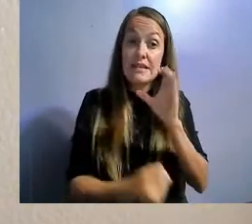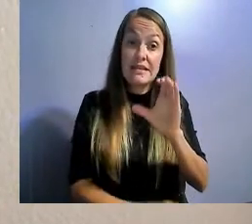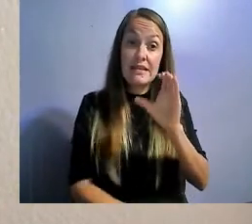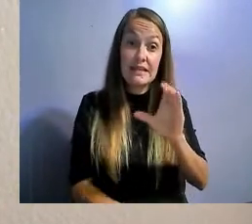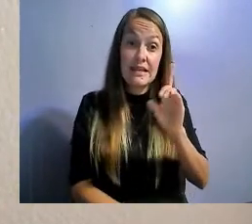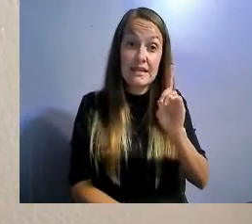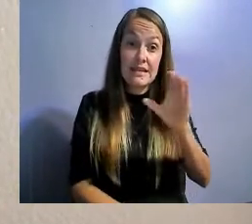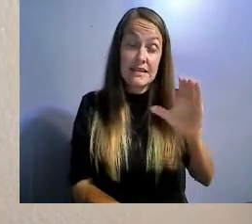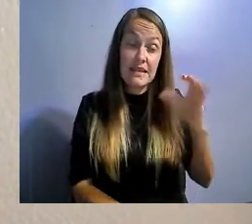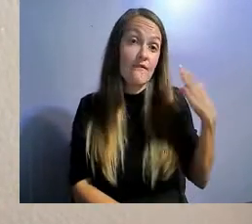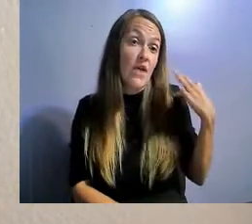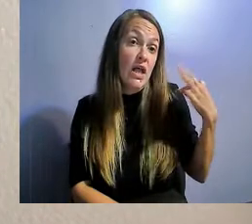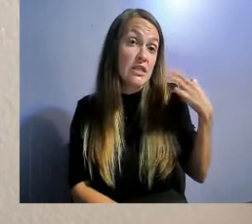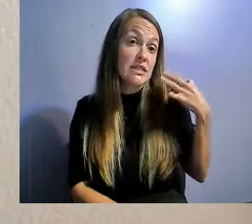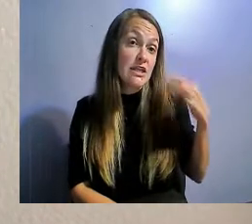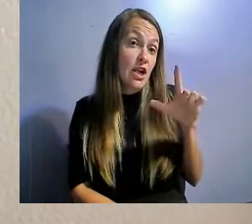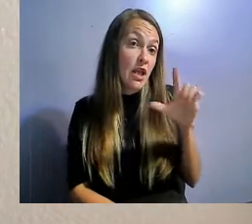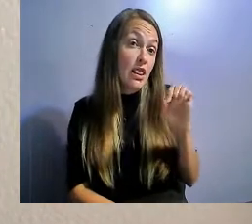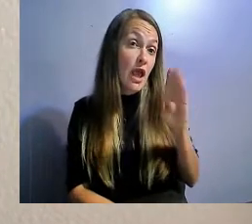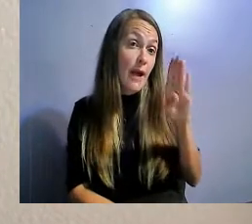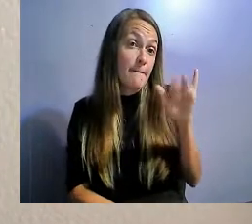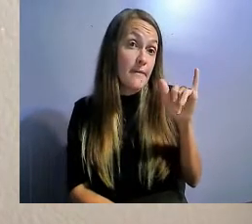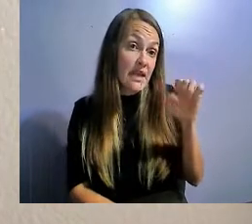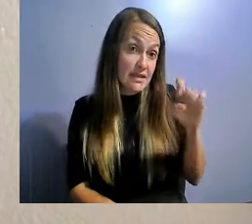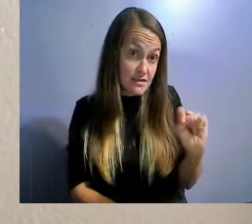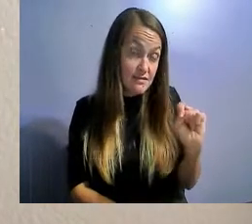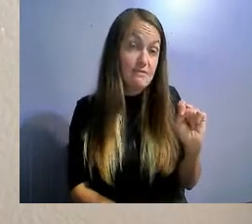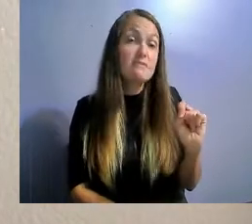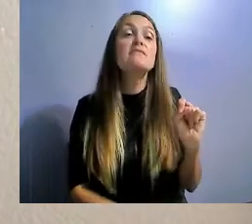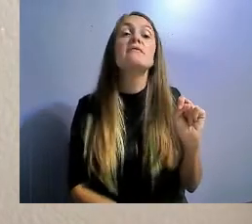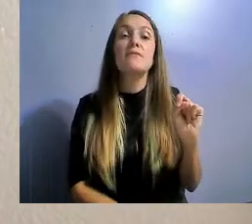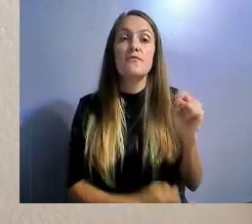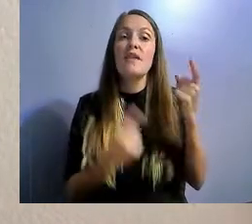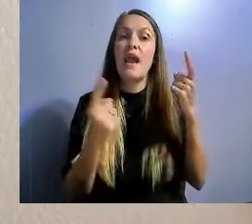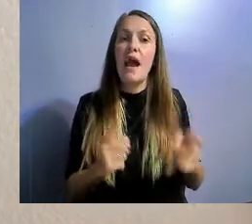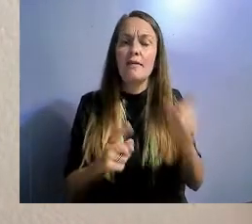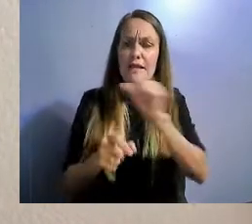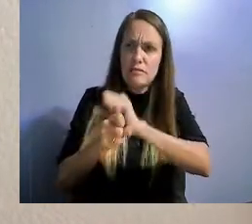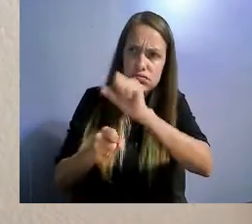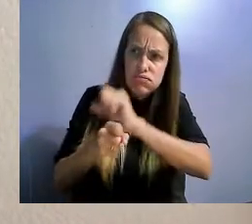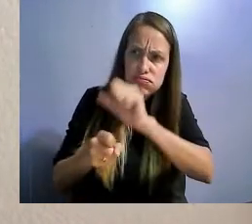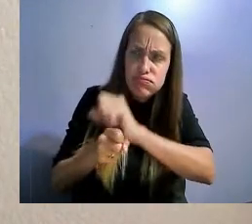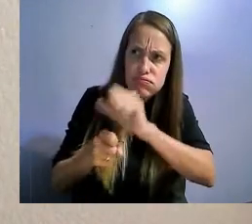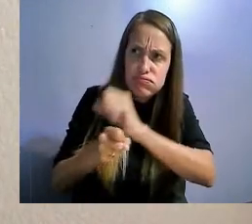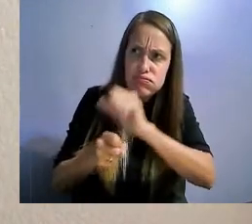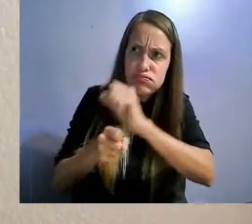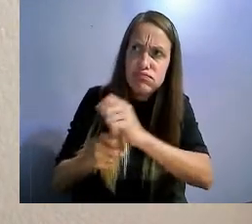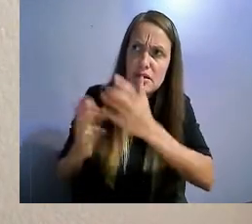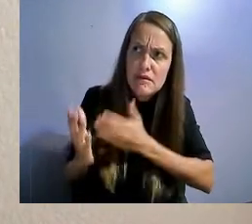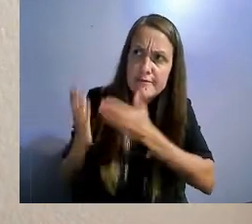to pass state legislation that benefit all of us people with